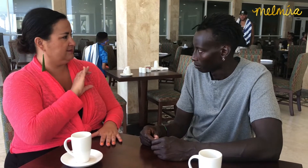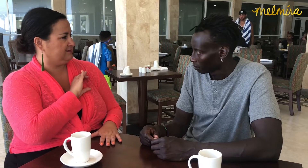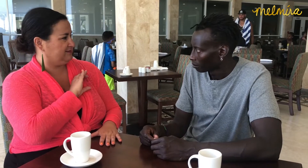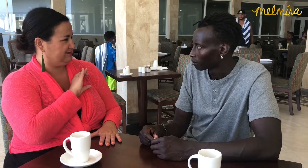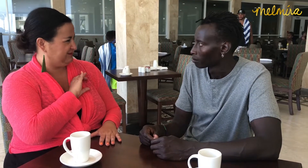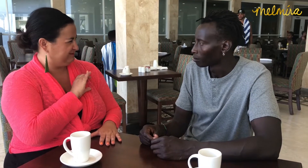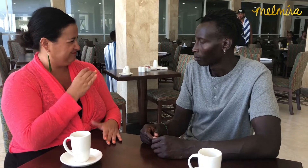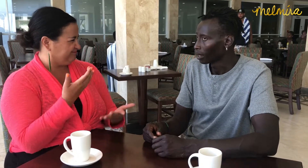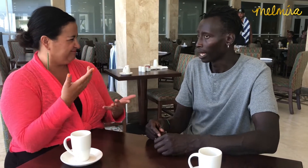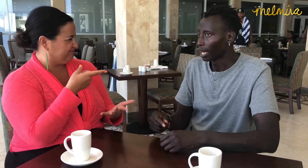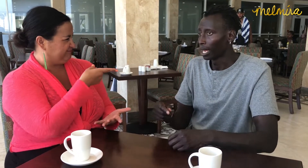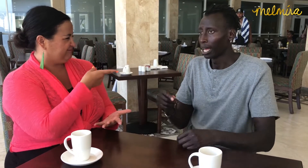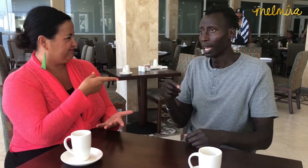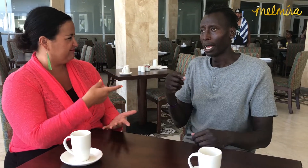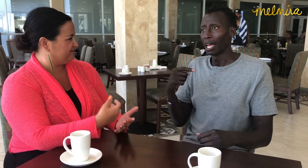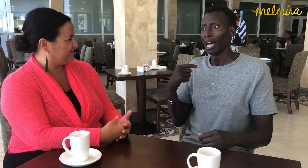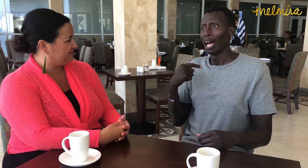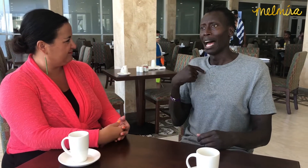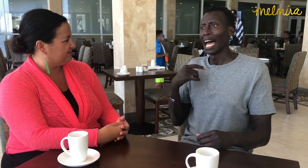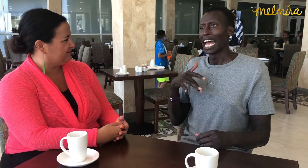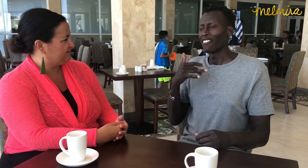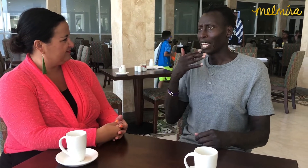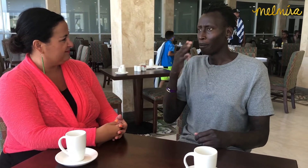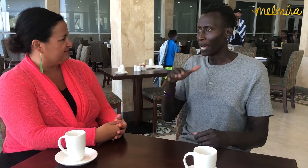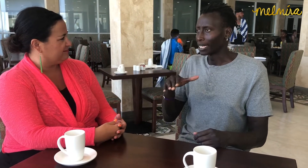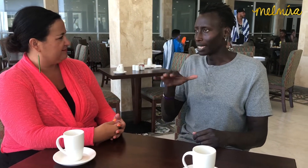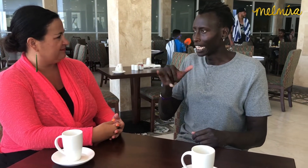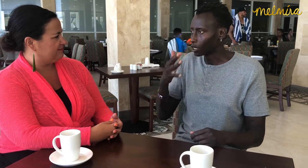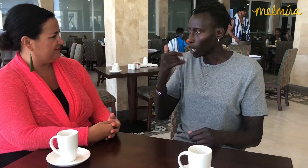What are your thoughts? I feel badly about that...